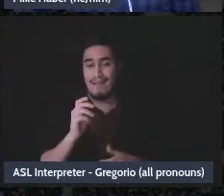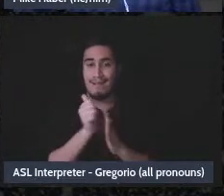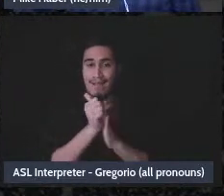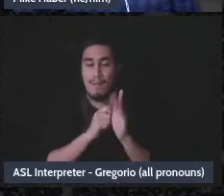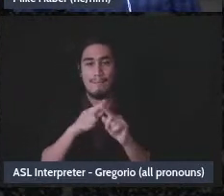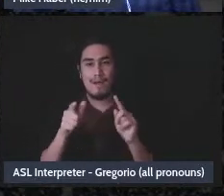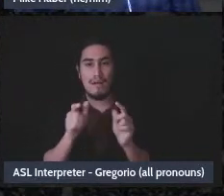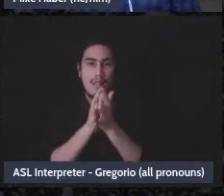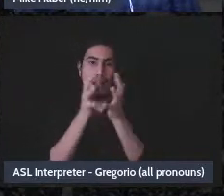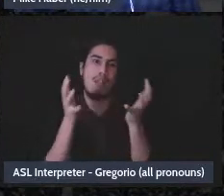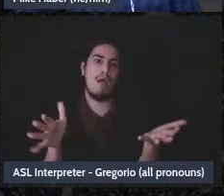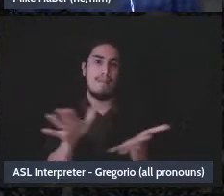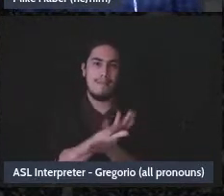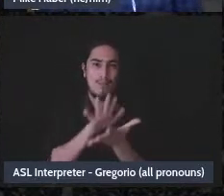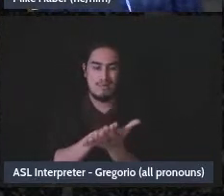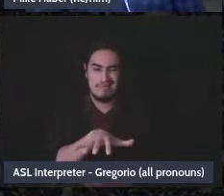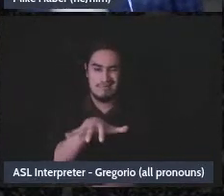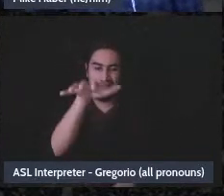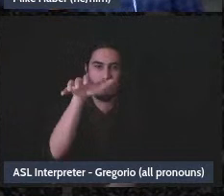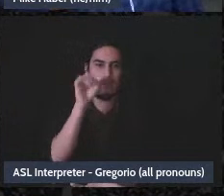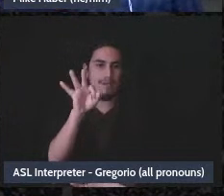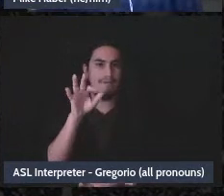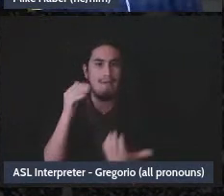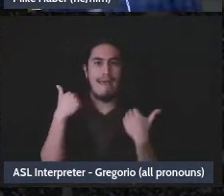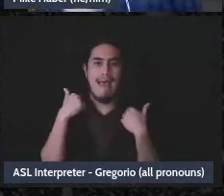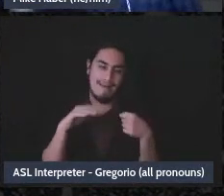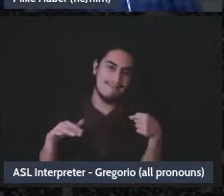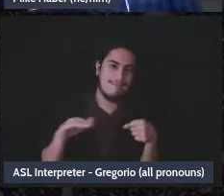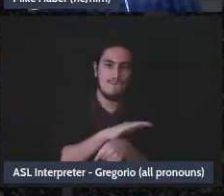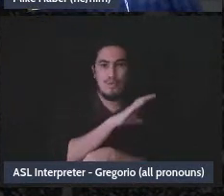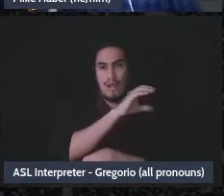know, almost as much as you would have to do if you went through a full incorporation process and